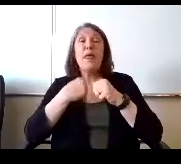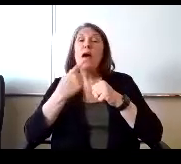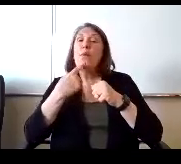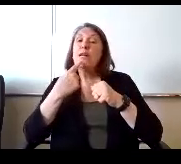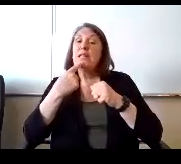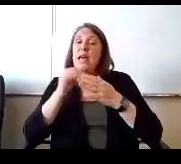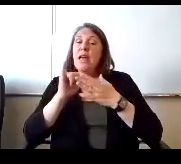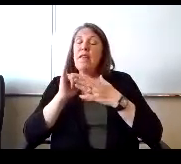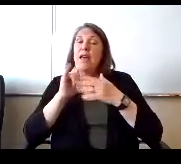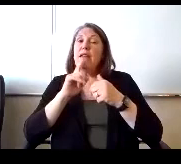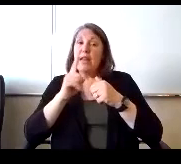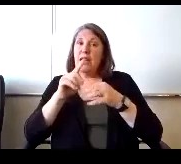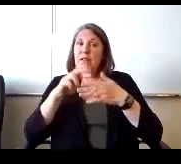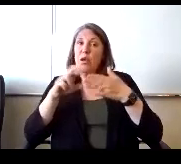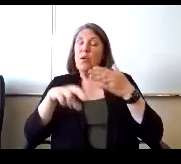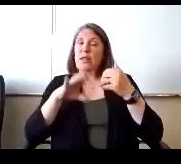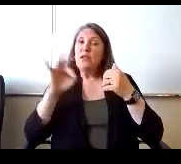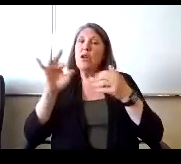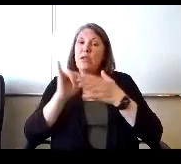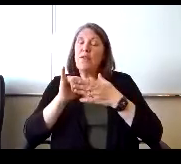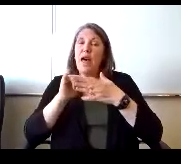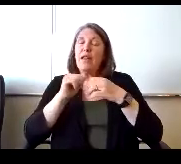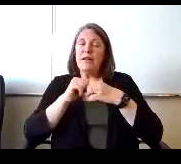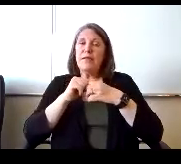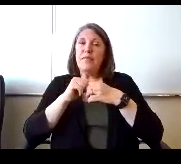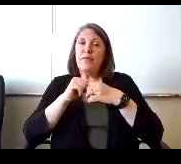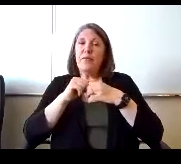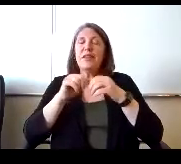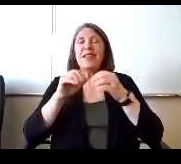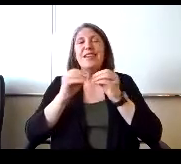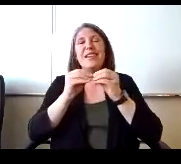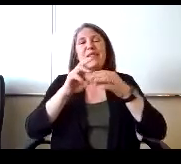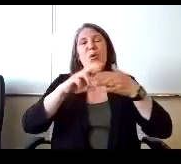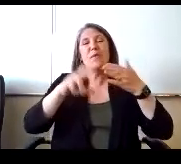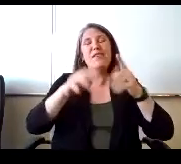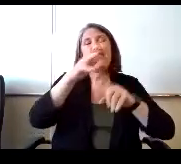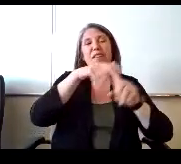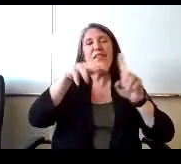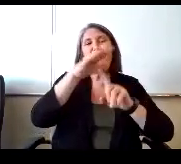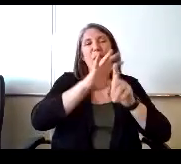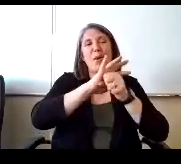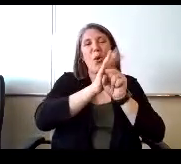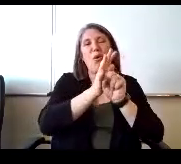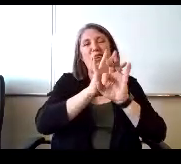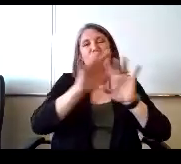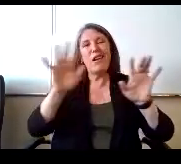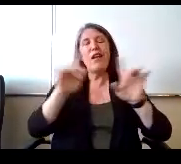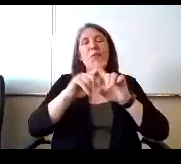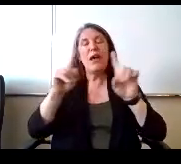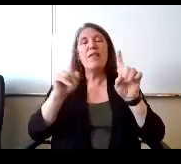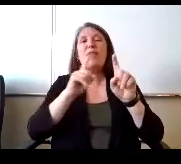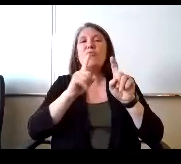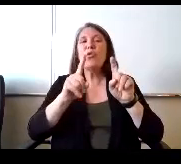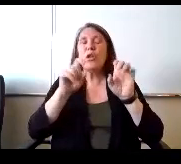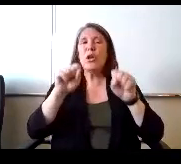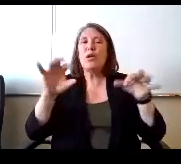a result of the initiative, but it's more of a result of the environment we've been in. But there certainly, but could be connection to it